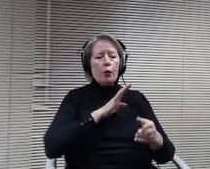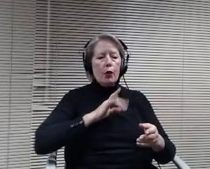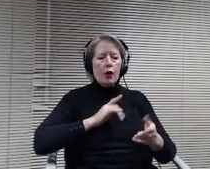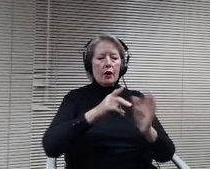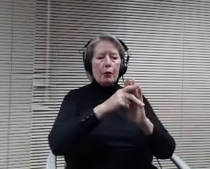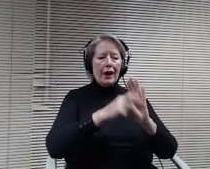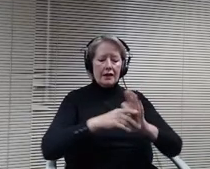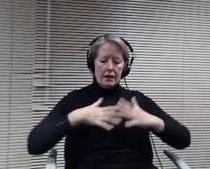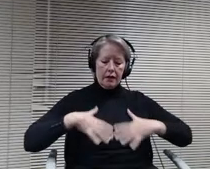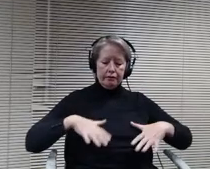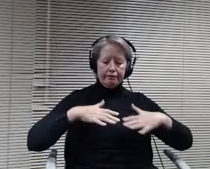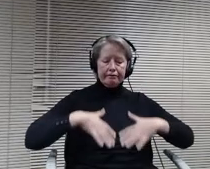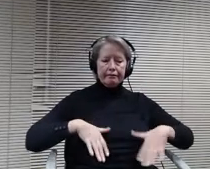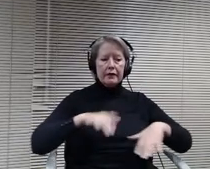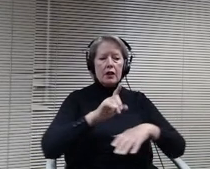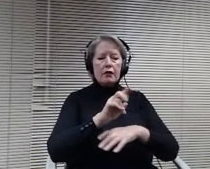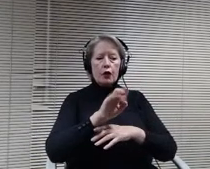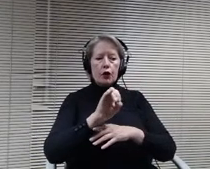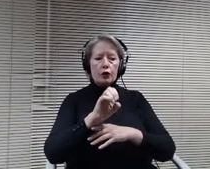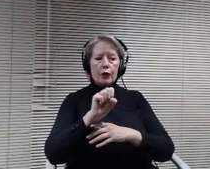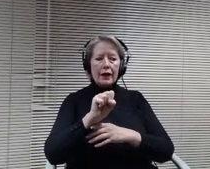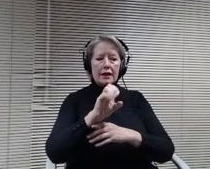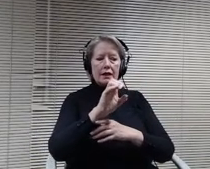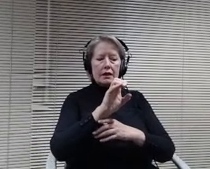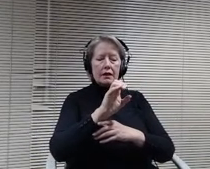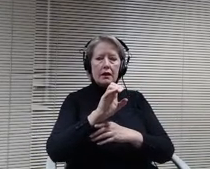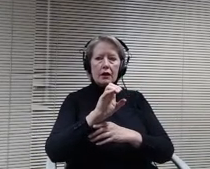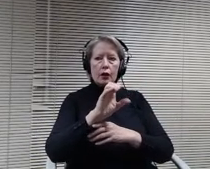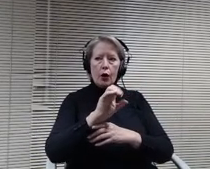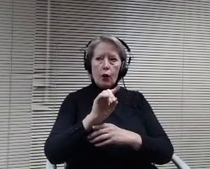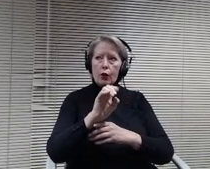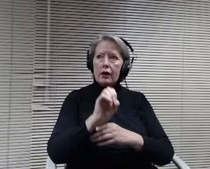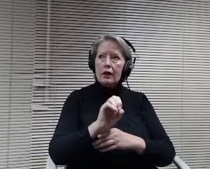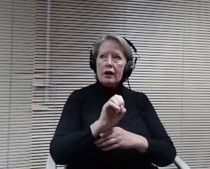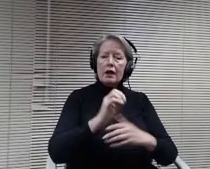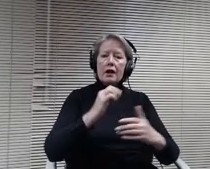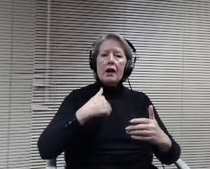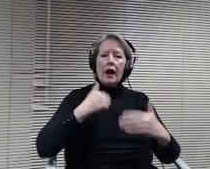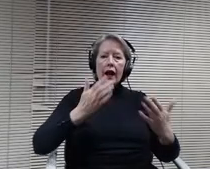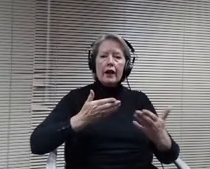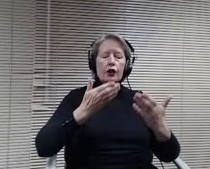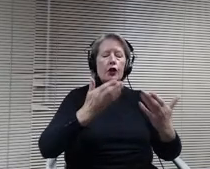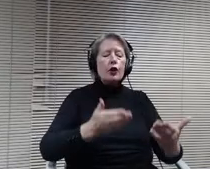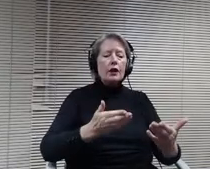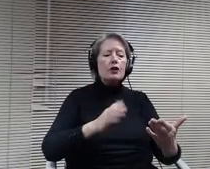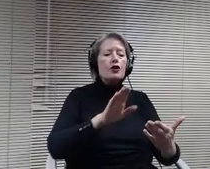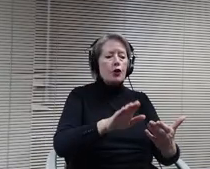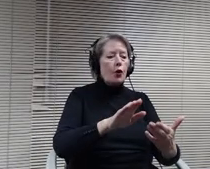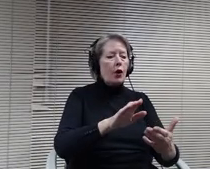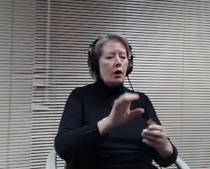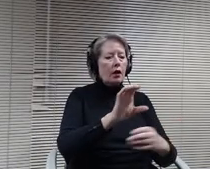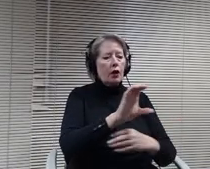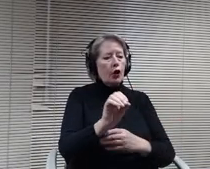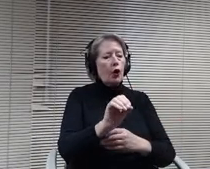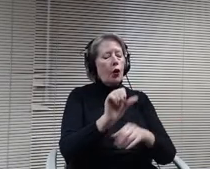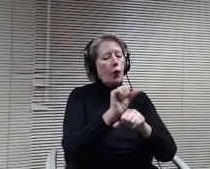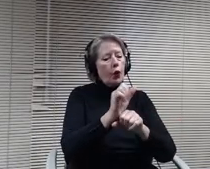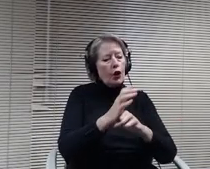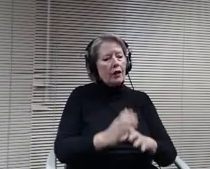commitment to goal #2 I encourage the remainder of your colleagues to follow your example of leadership and replicate those same efforts.